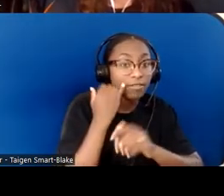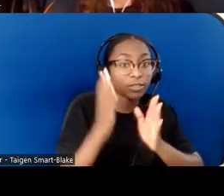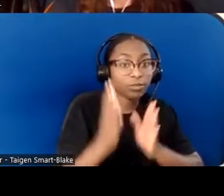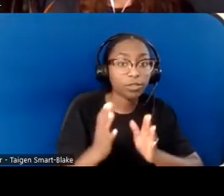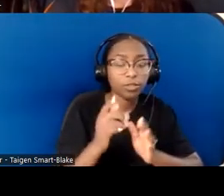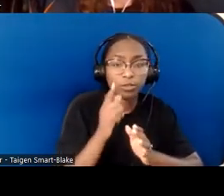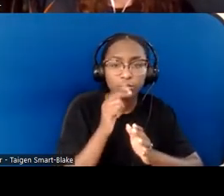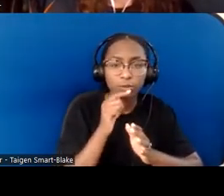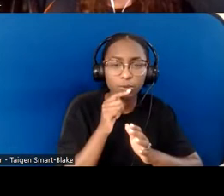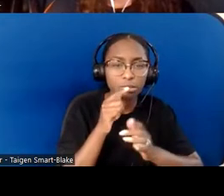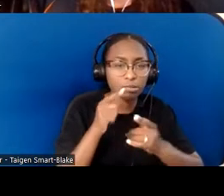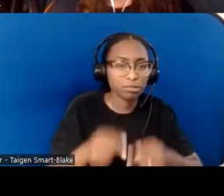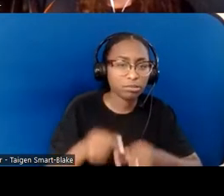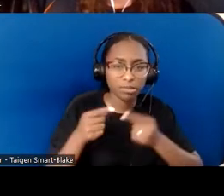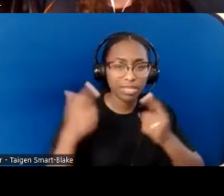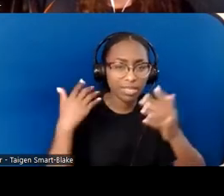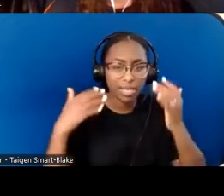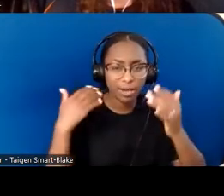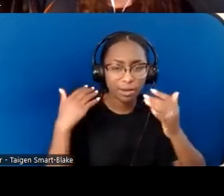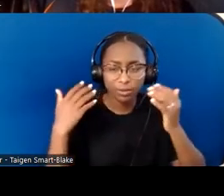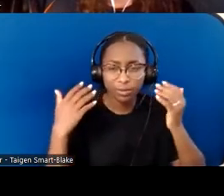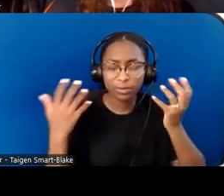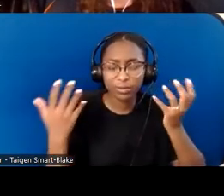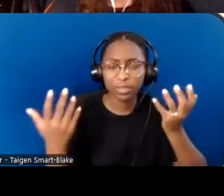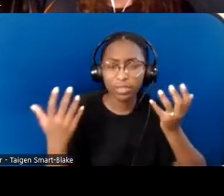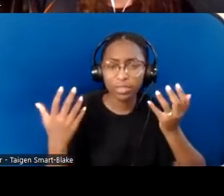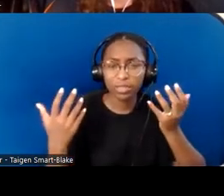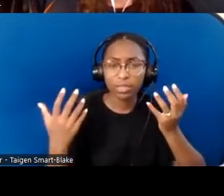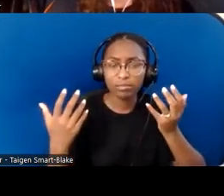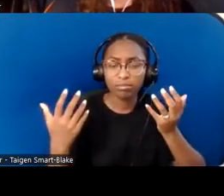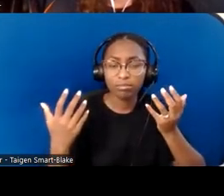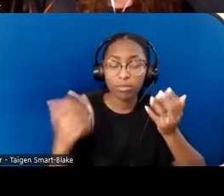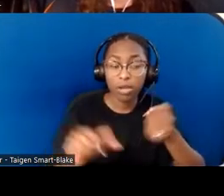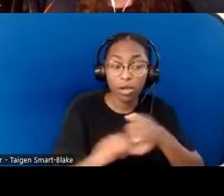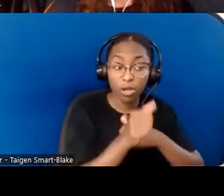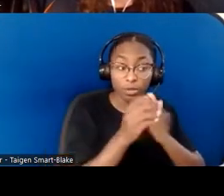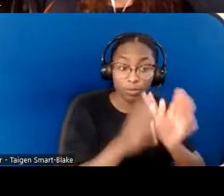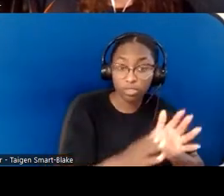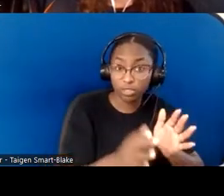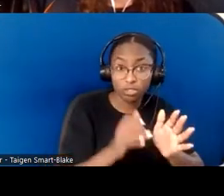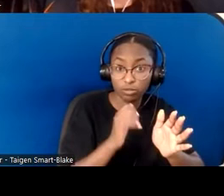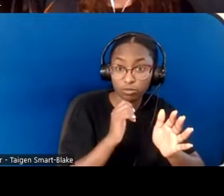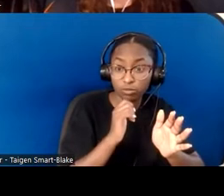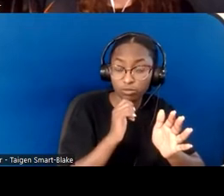get to know each other, develop a relationship, learn cues from each other so that it's not a stranger making this loud noise